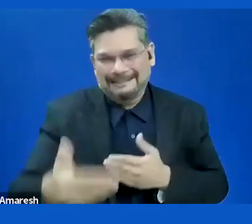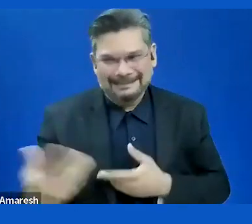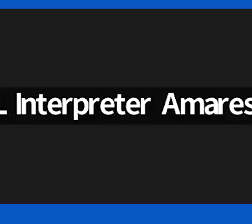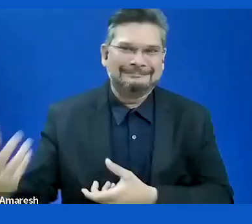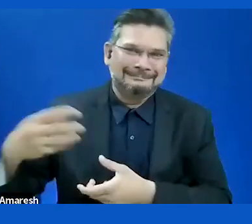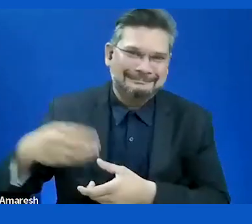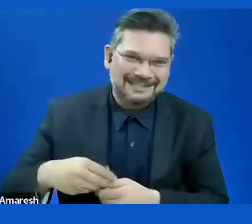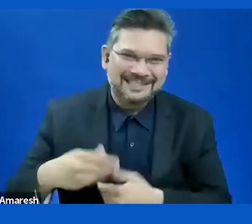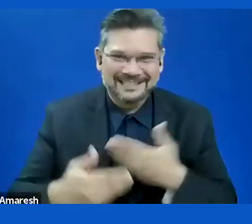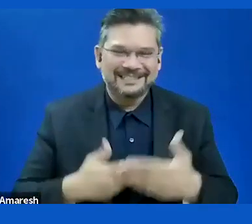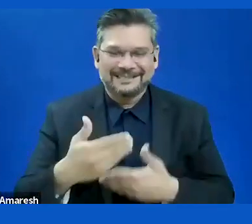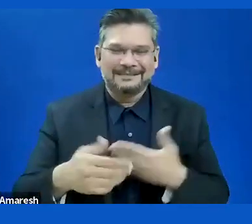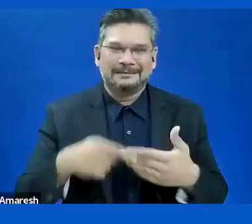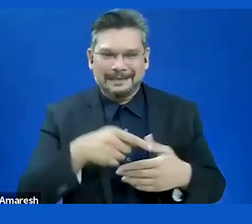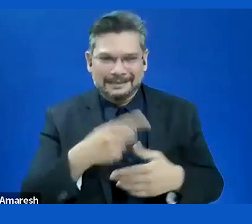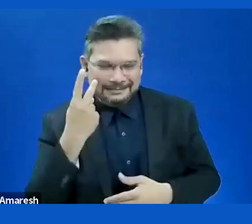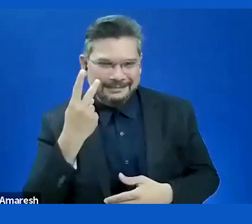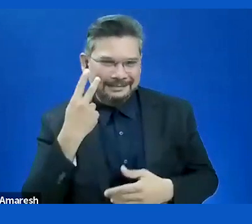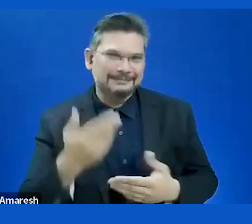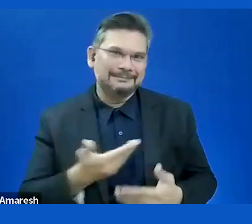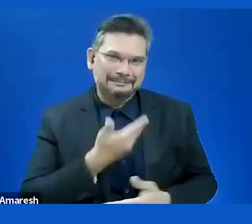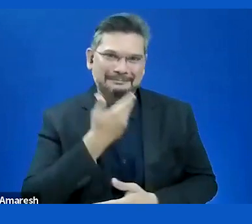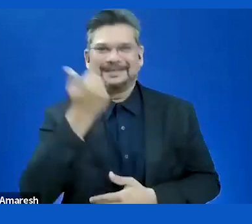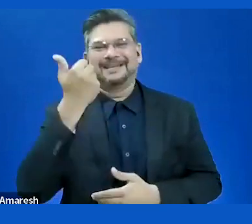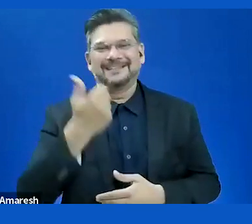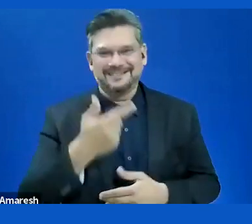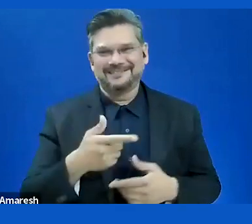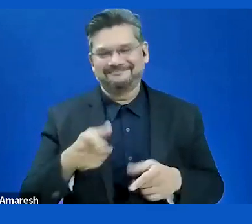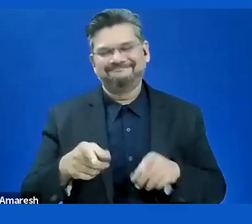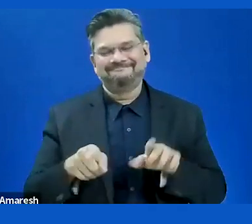In that case, it is a good example. >> CATO LIE: They learned along the